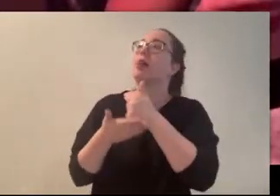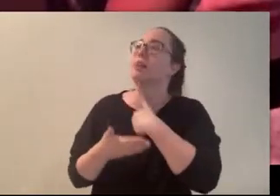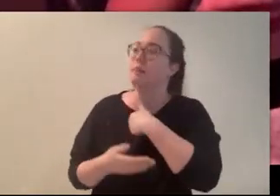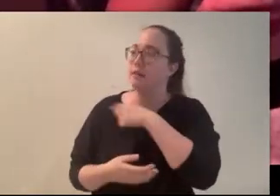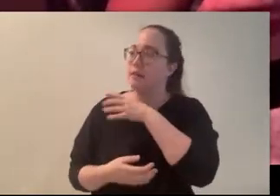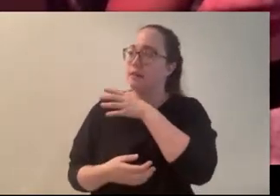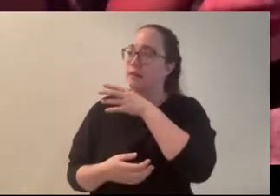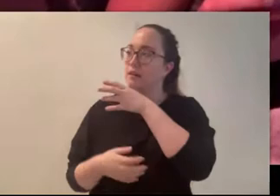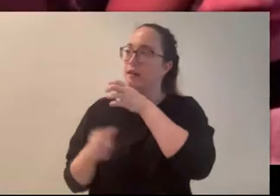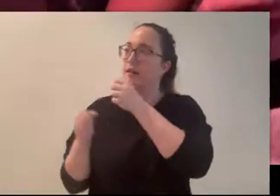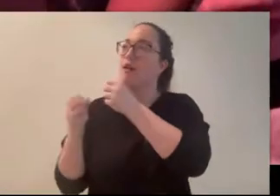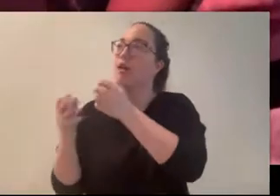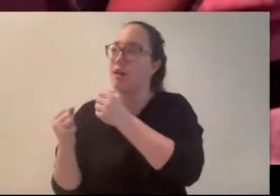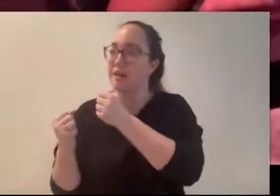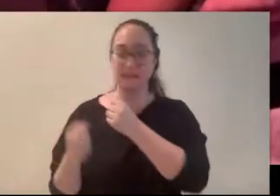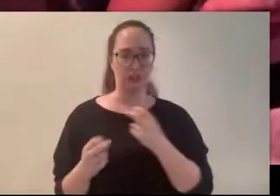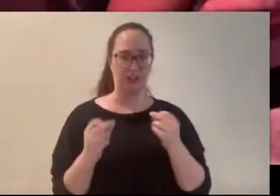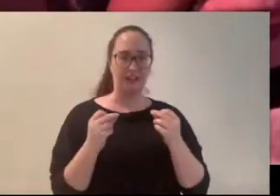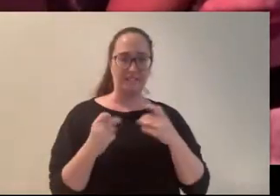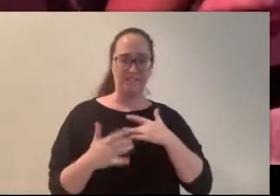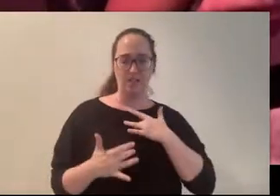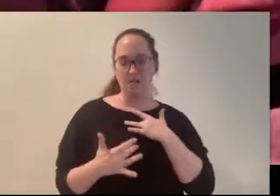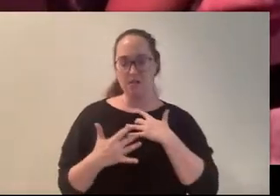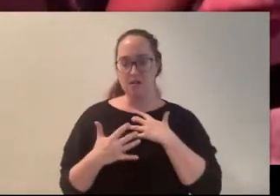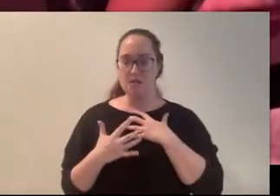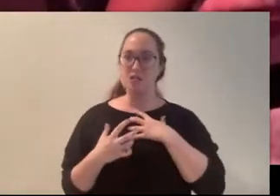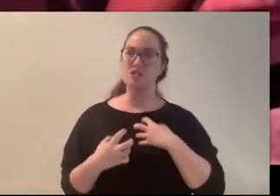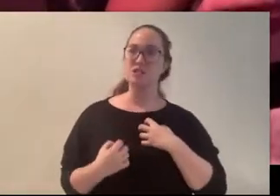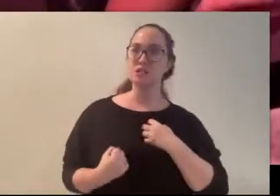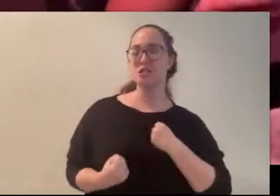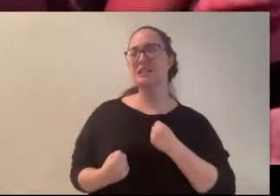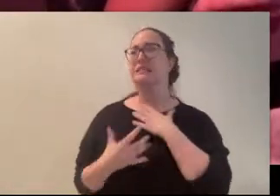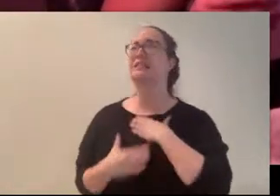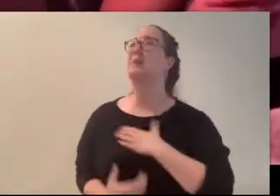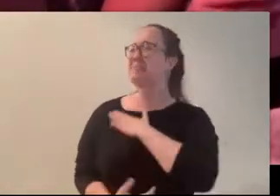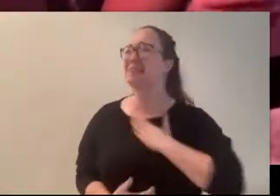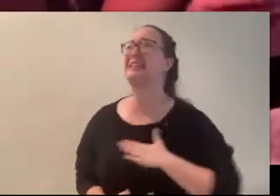It’s an urgent, anguished plea. “Please, I’m hurt; help me!”